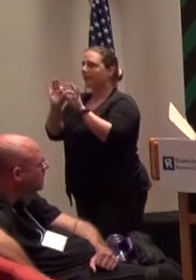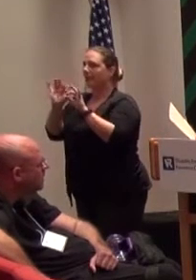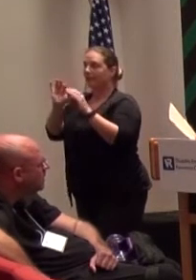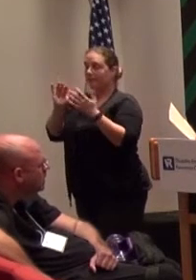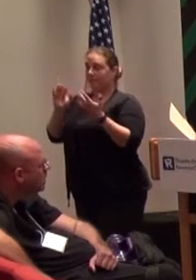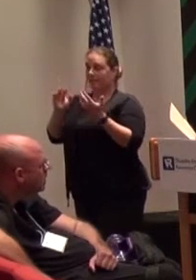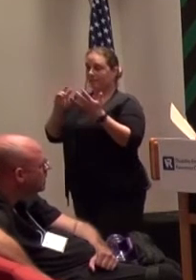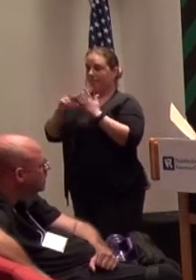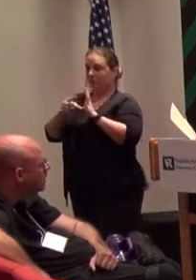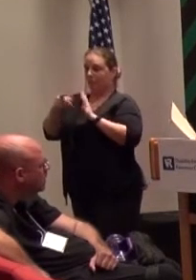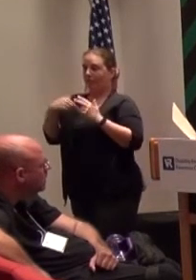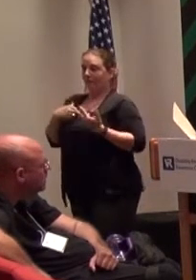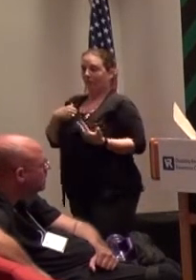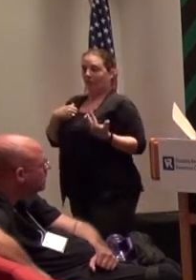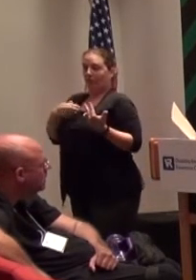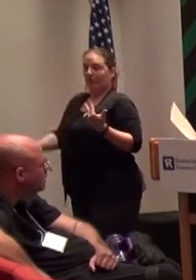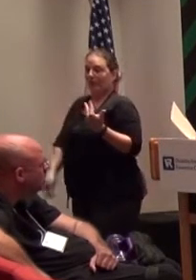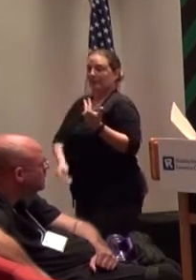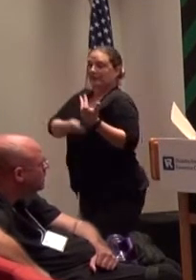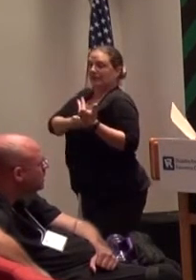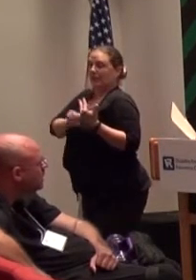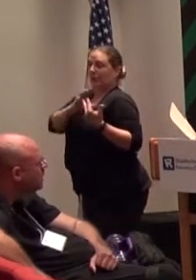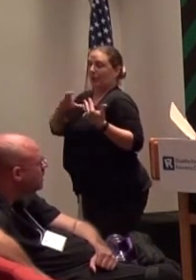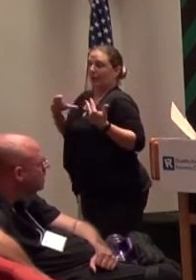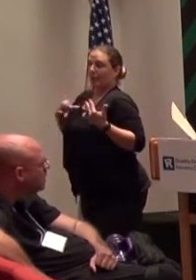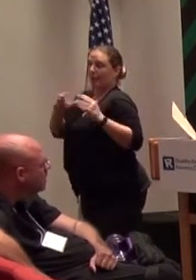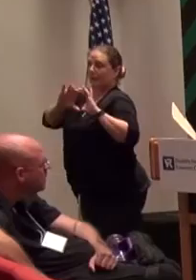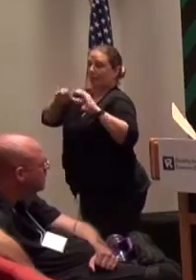three additional commissioners here today. We're here to say "we support you too."